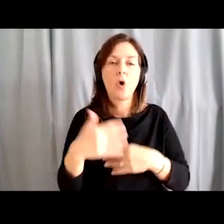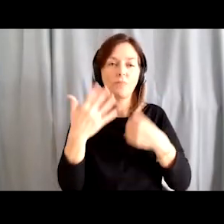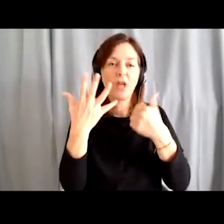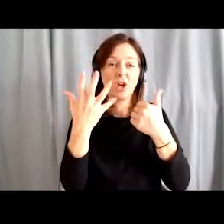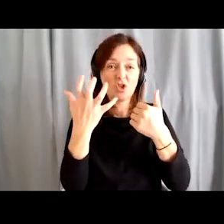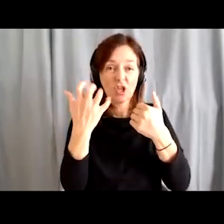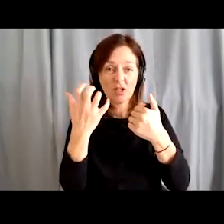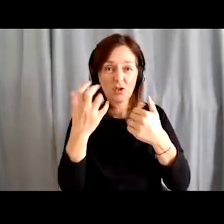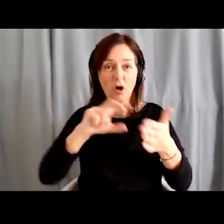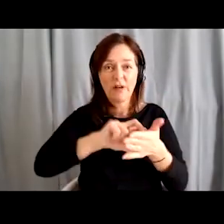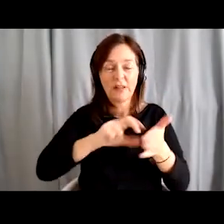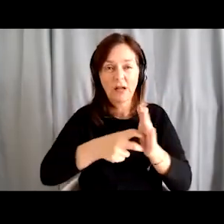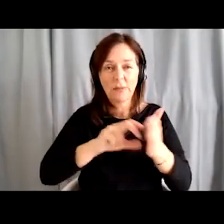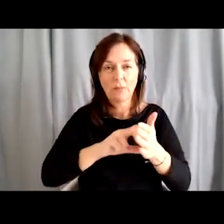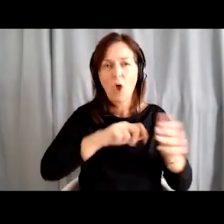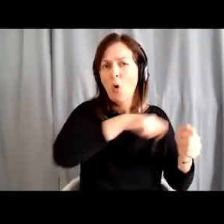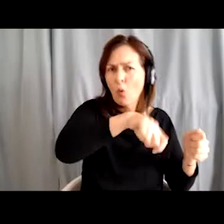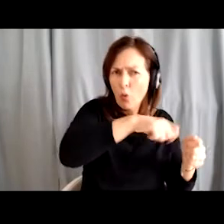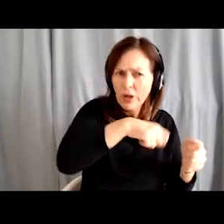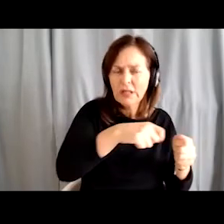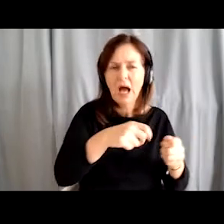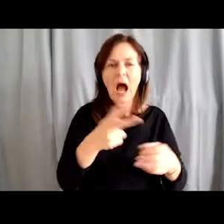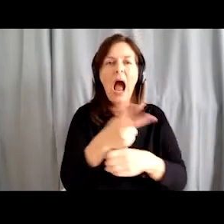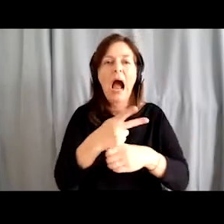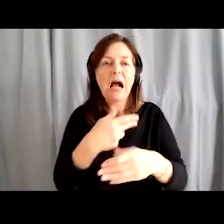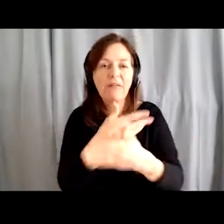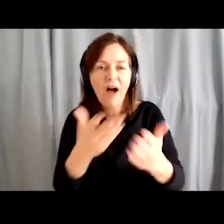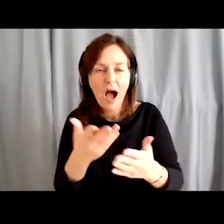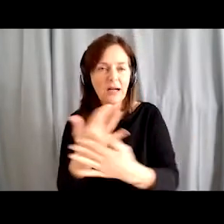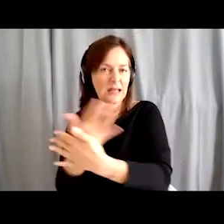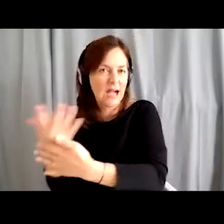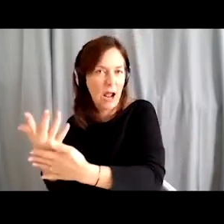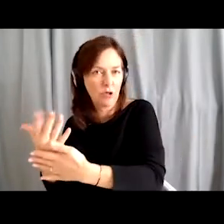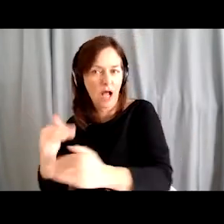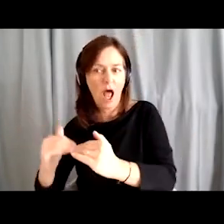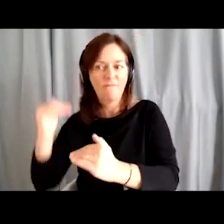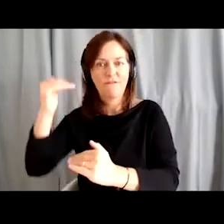kitchen, cafe, lawn, high raised garden beds, garden –